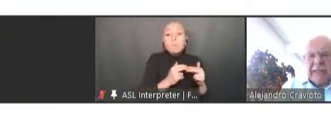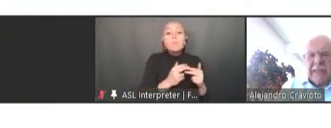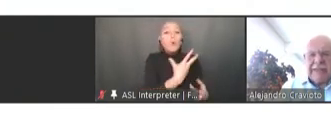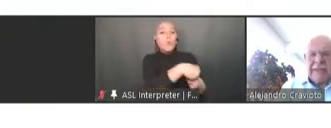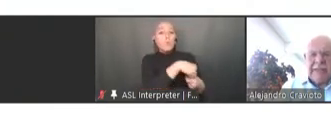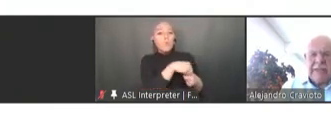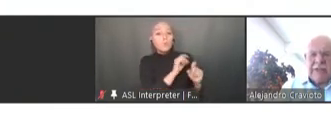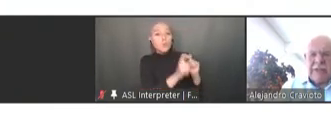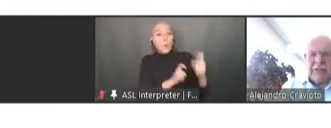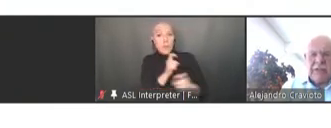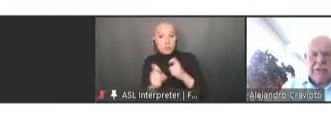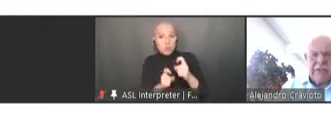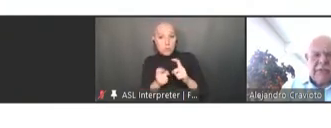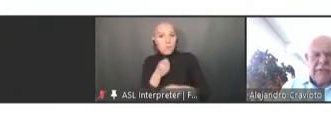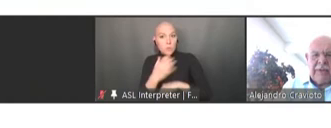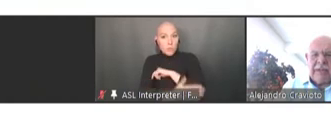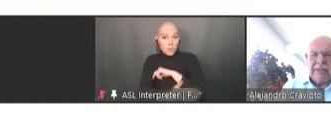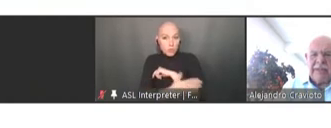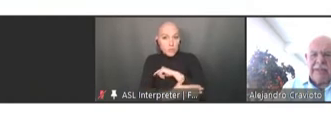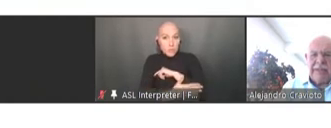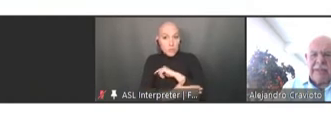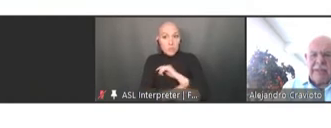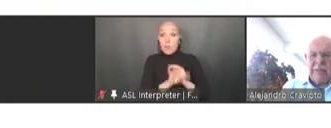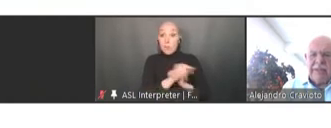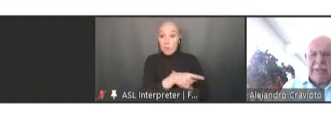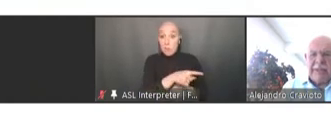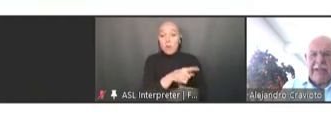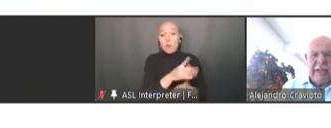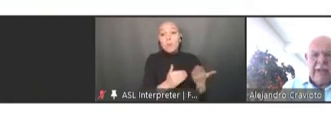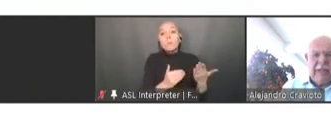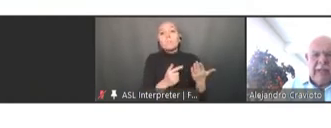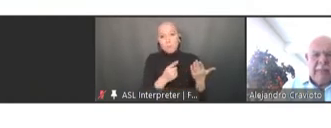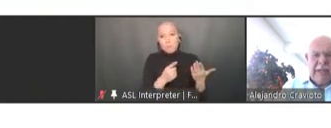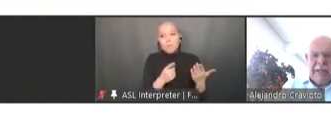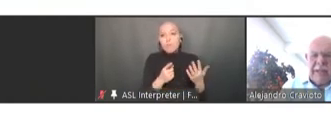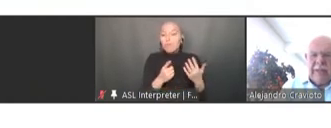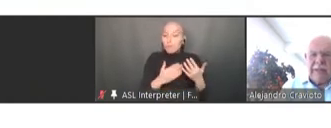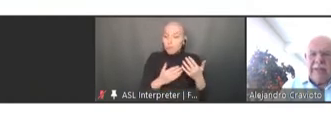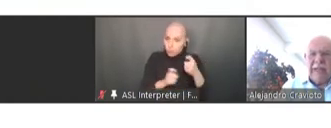that sense, the generosity of the United States has always been clear being the country that